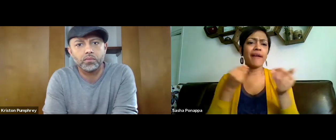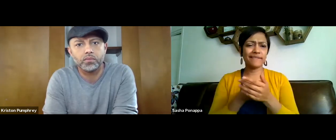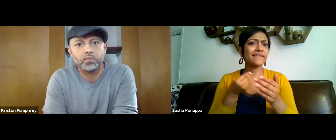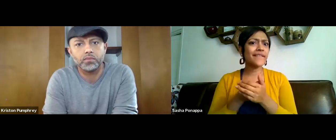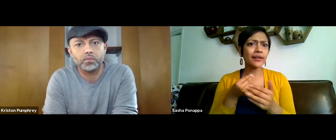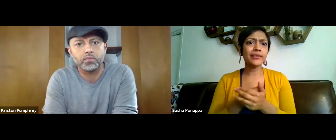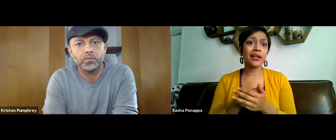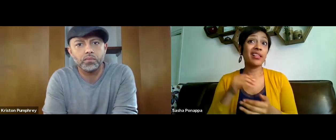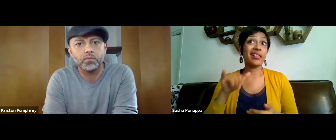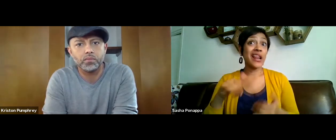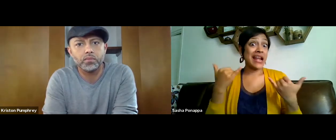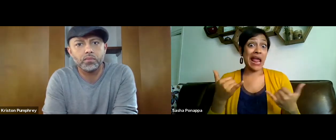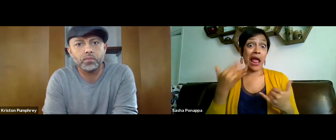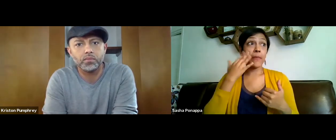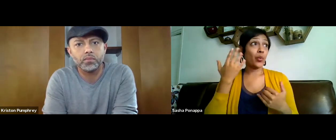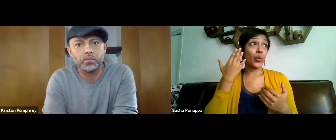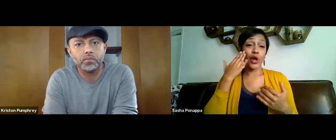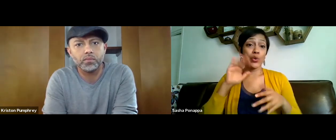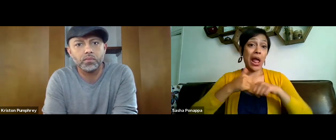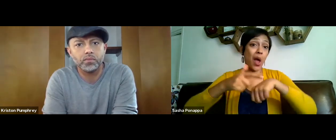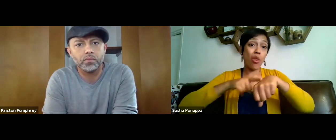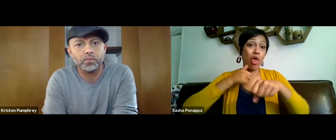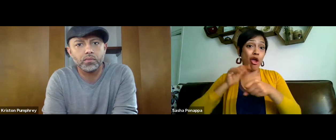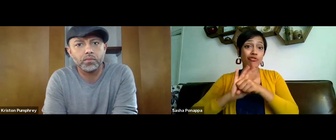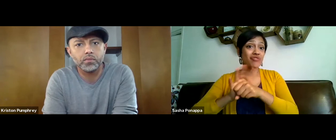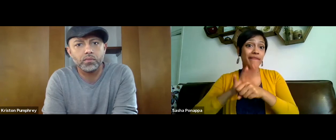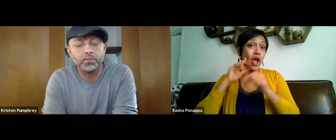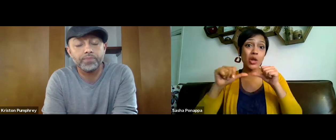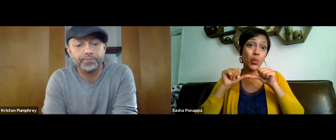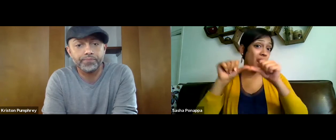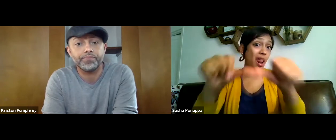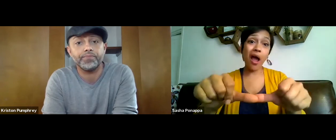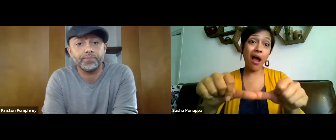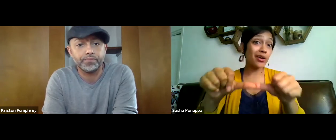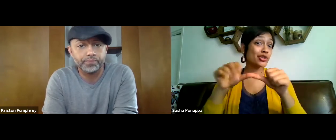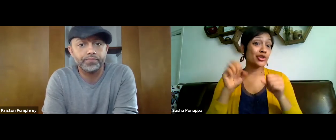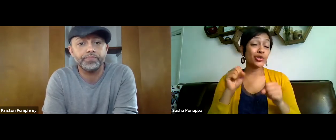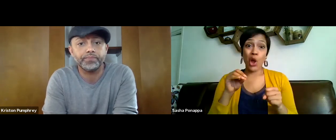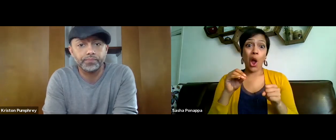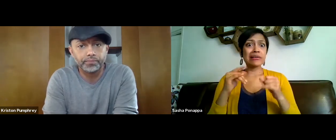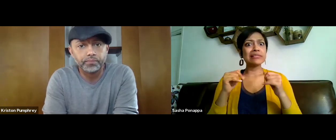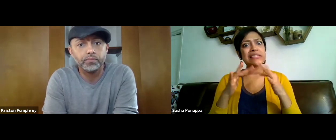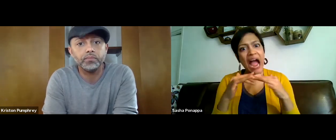we hope you apply for various funds for your organization. We're not sure how long COVID-19